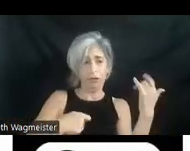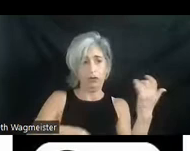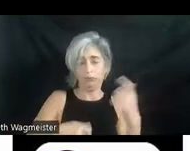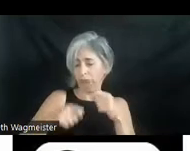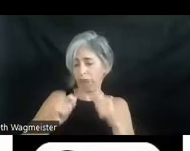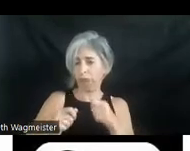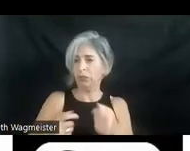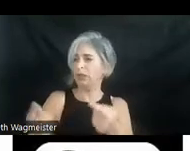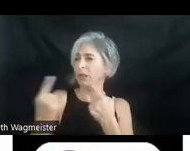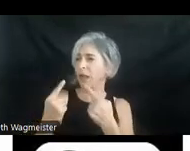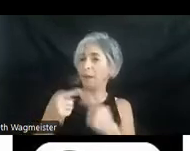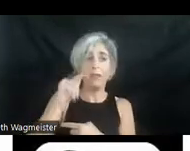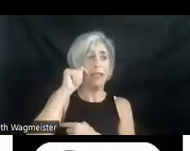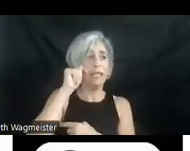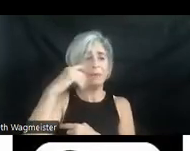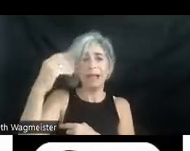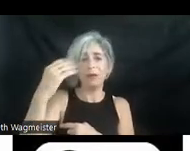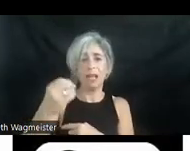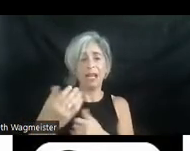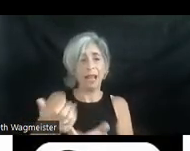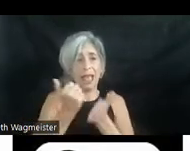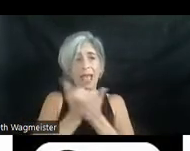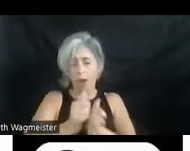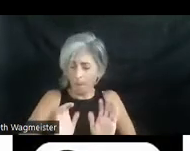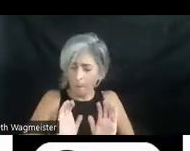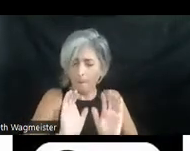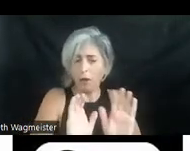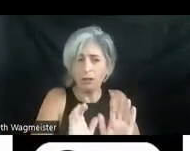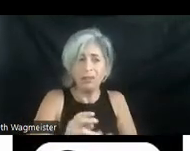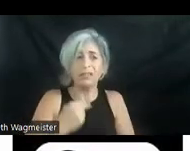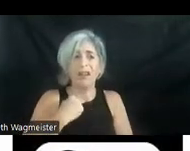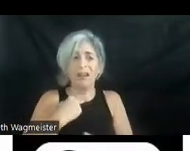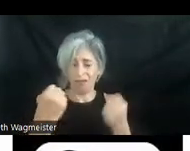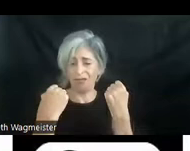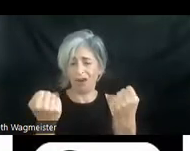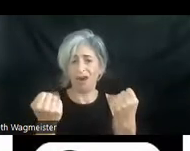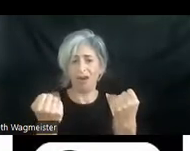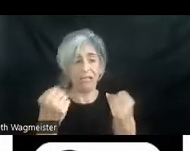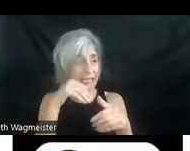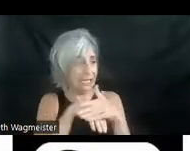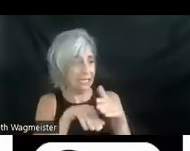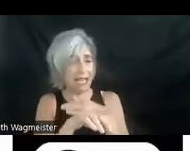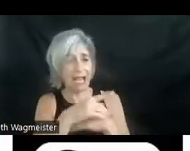The teens out front help push the stalled car. Inside a little girl touches her mother's